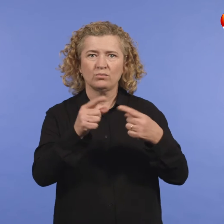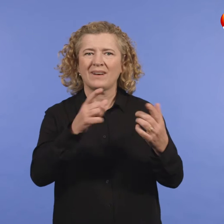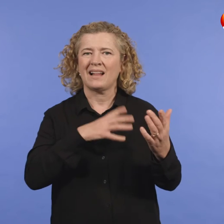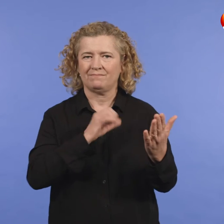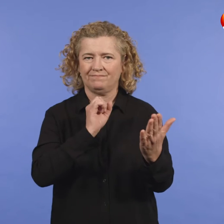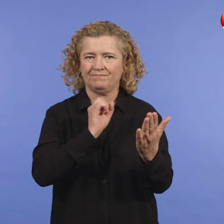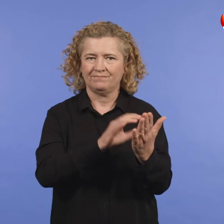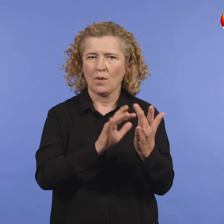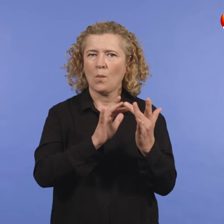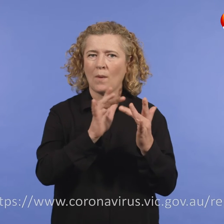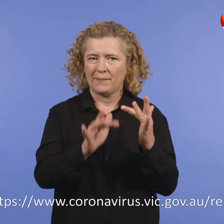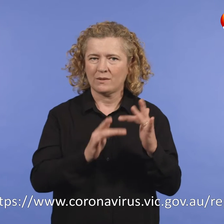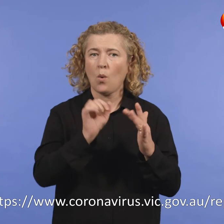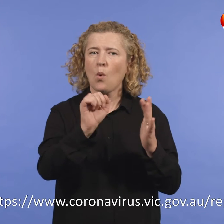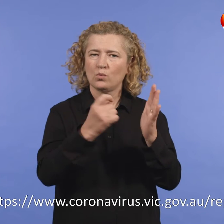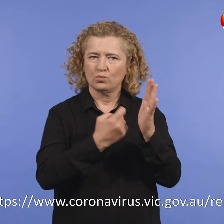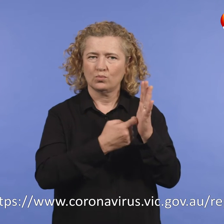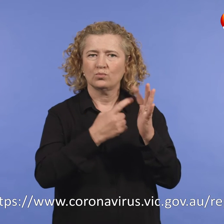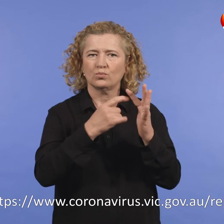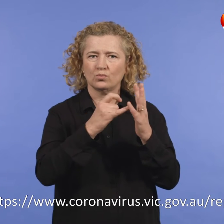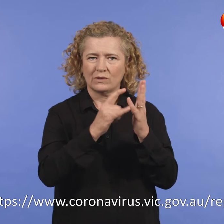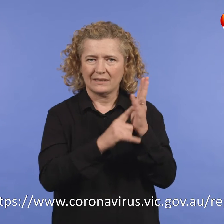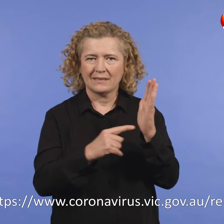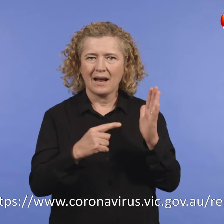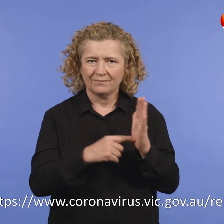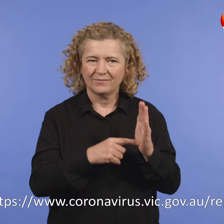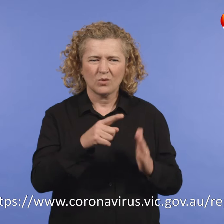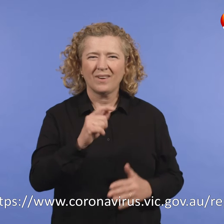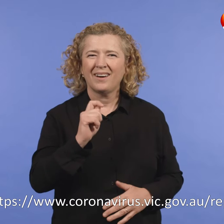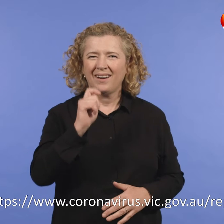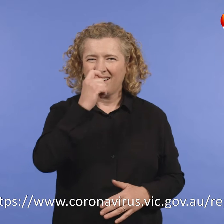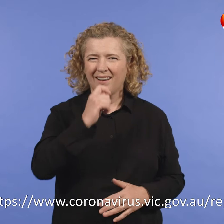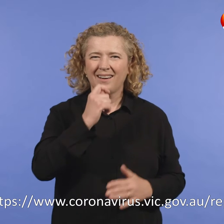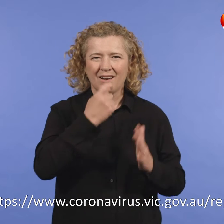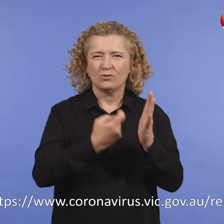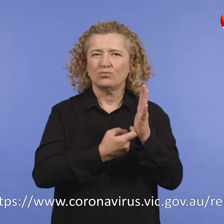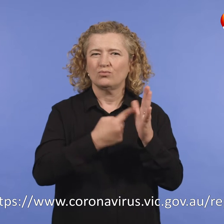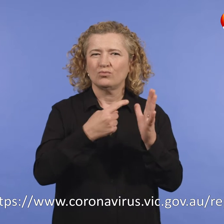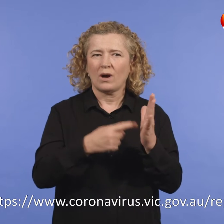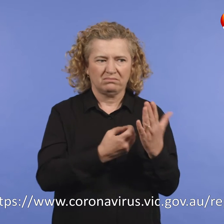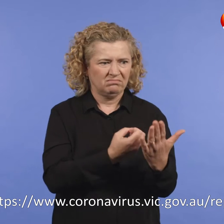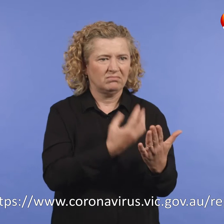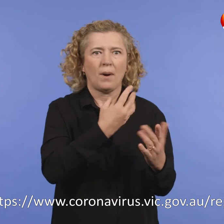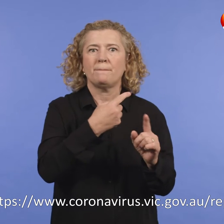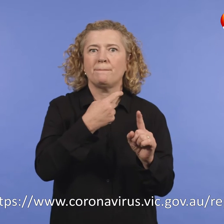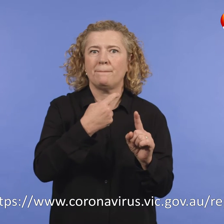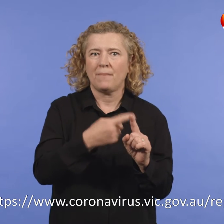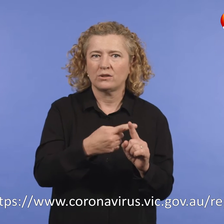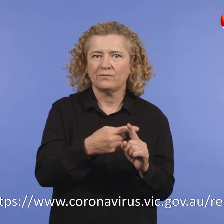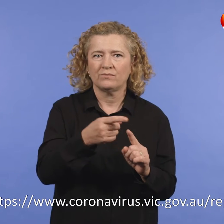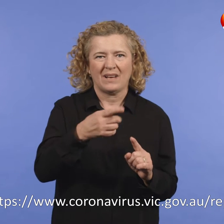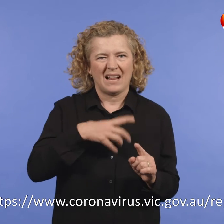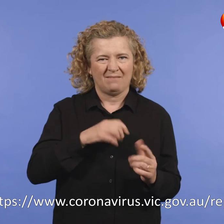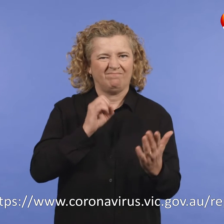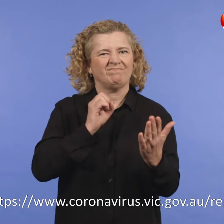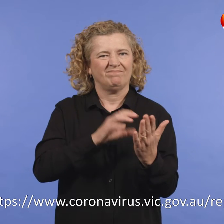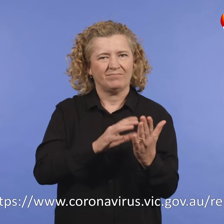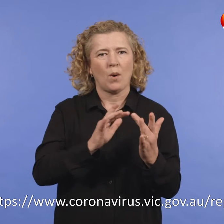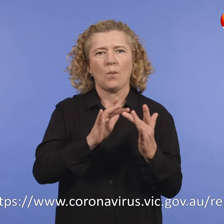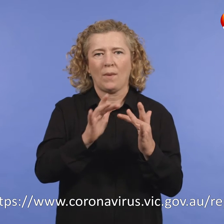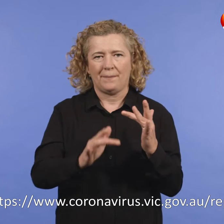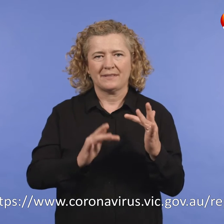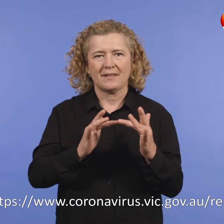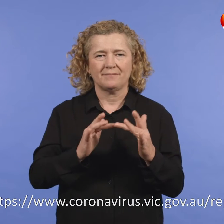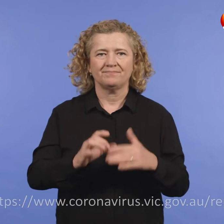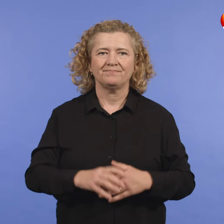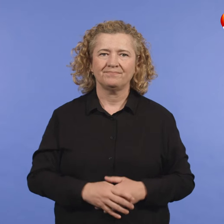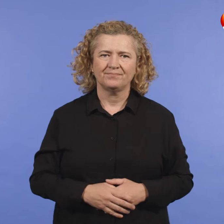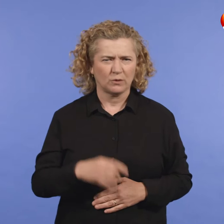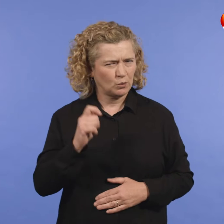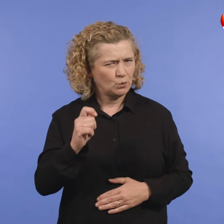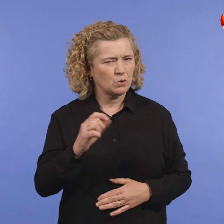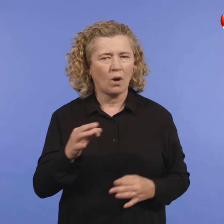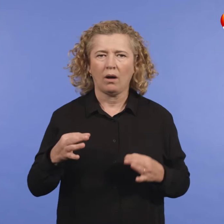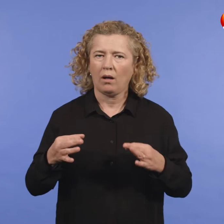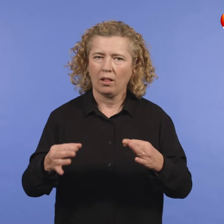Step 1: if you have a positive Rapid Antigen Test result, you must report it as soon as you can.